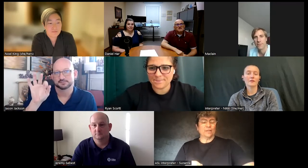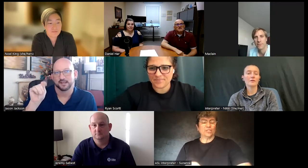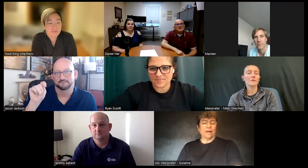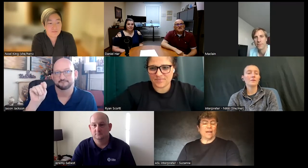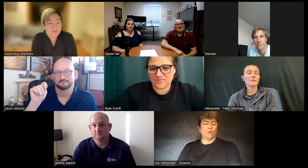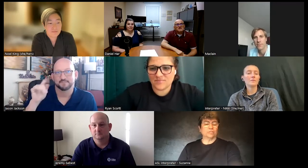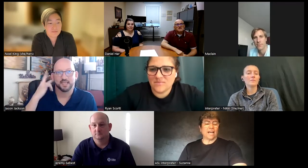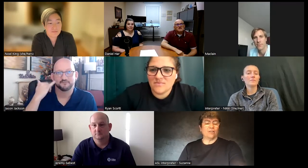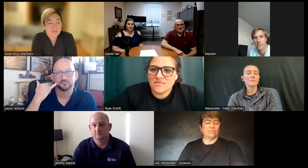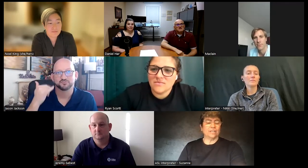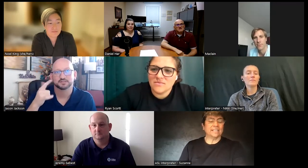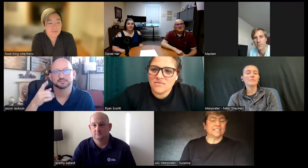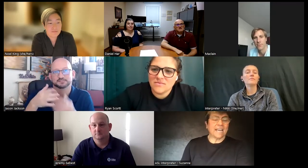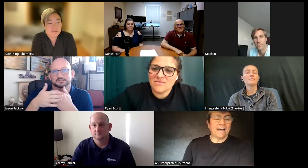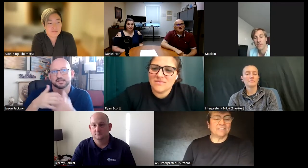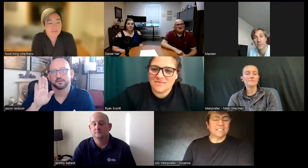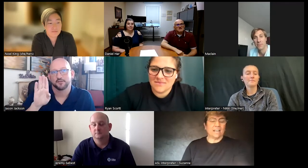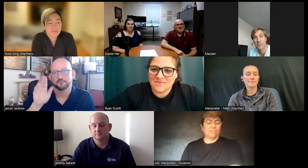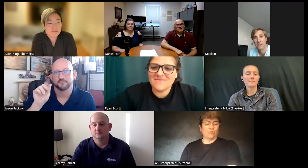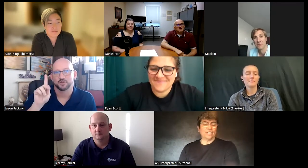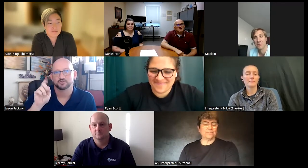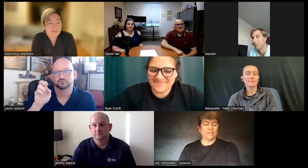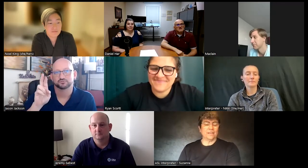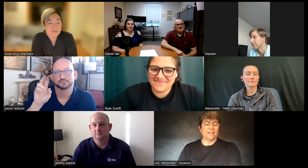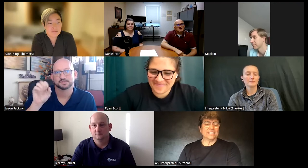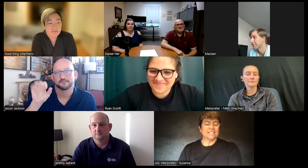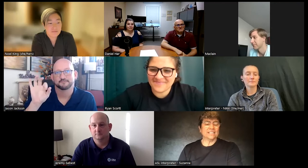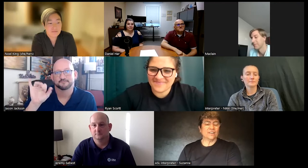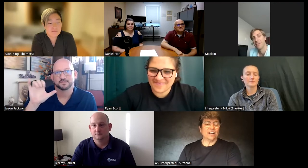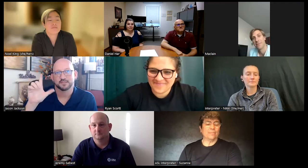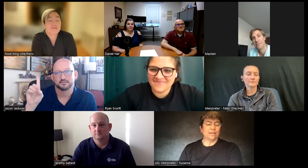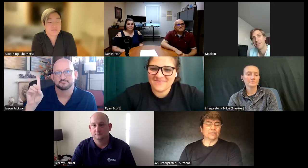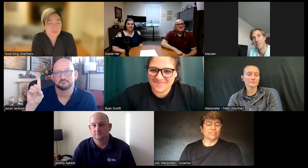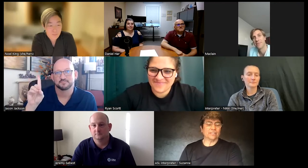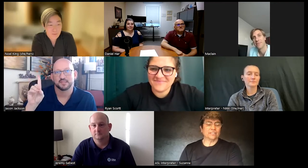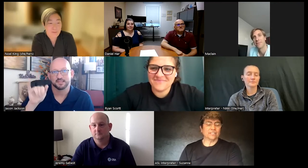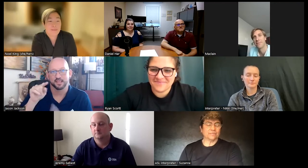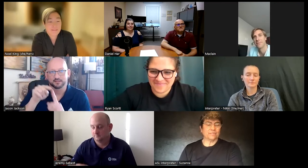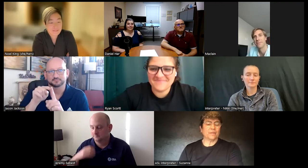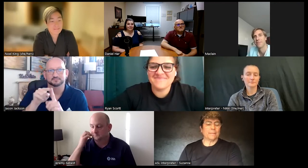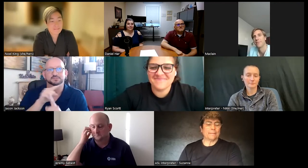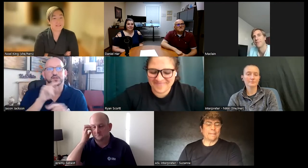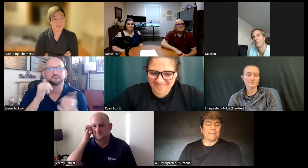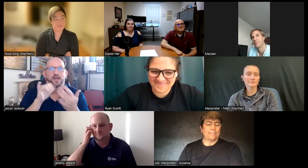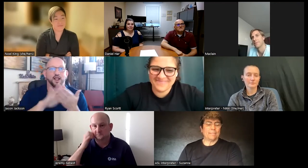um he went to my hometown in Taft California it's near uh Bakersfield